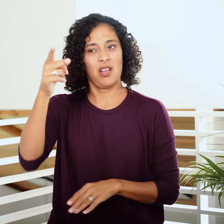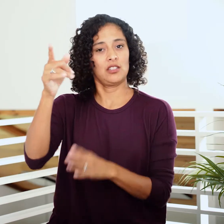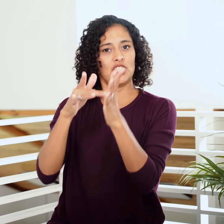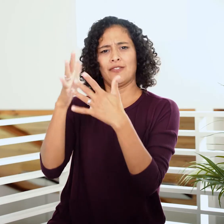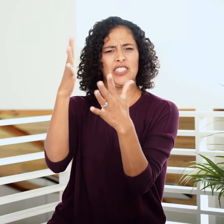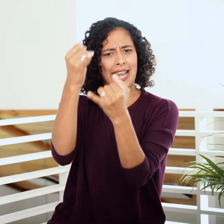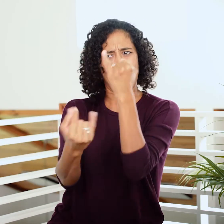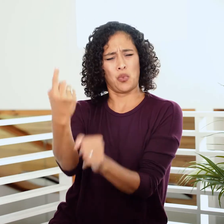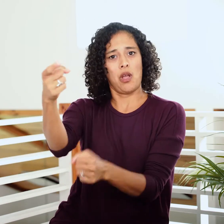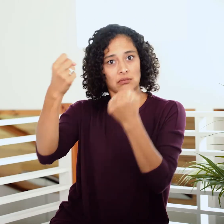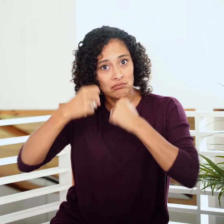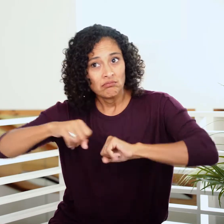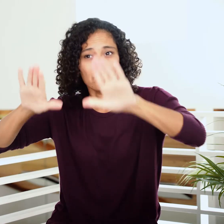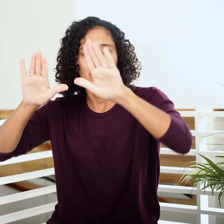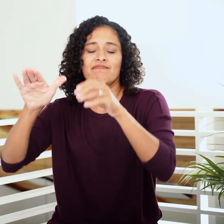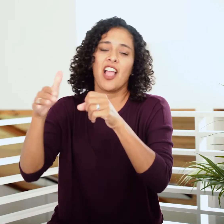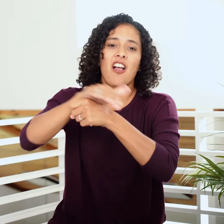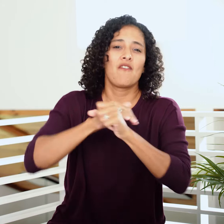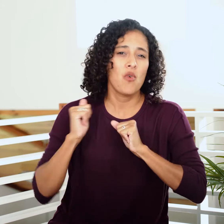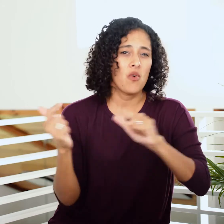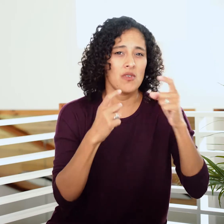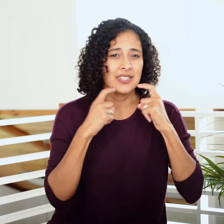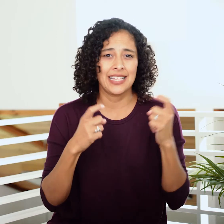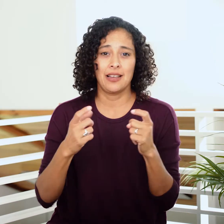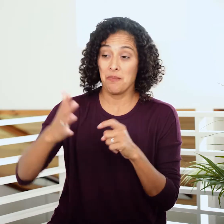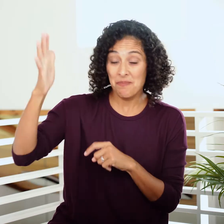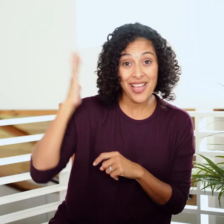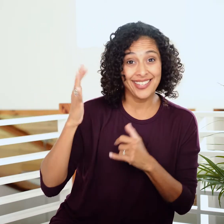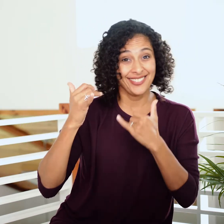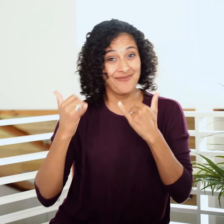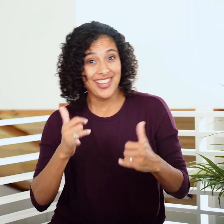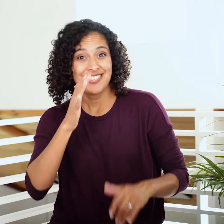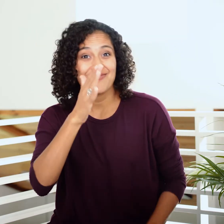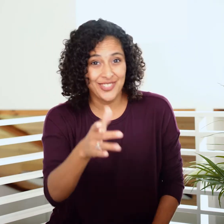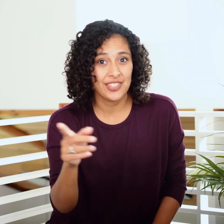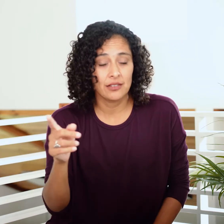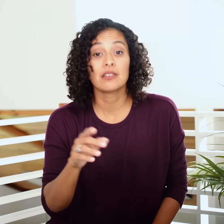because He was the final and complete sacrifice covering all our sins, past, present, and future.